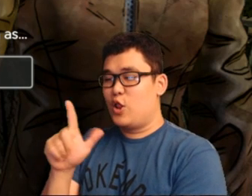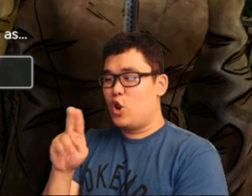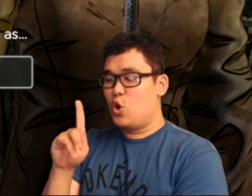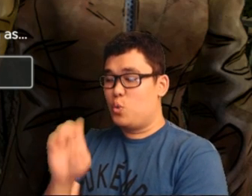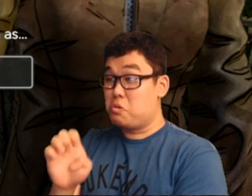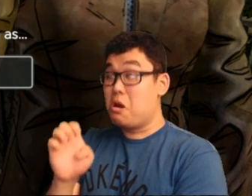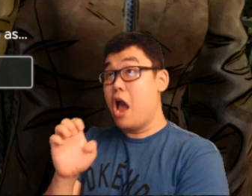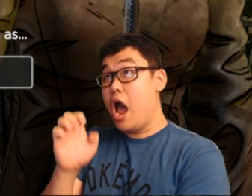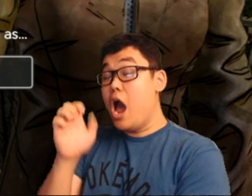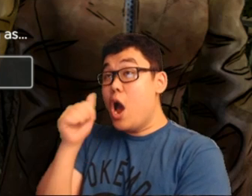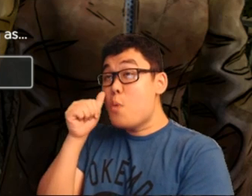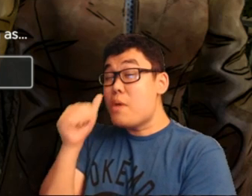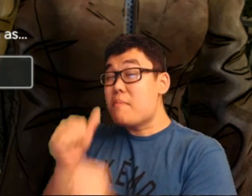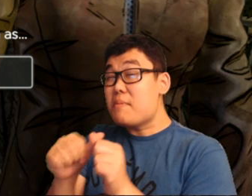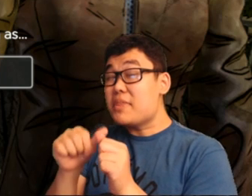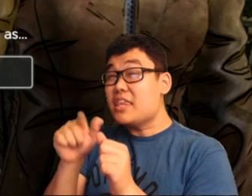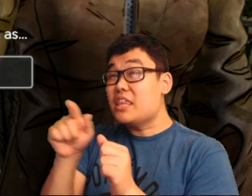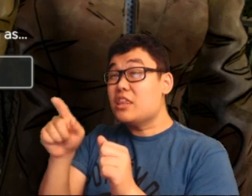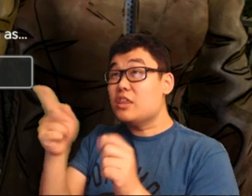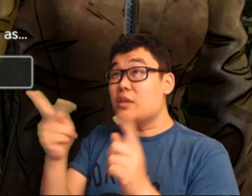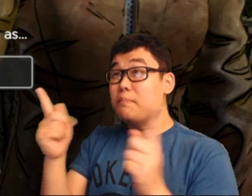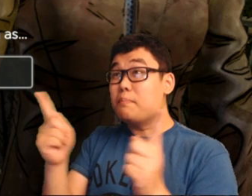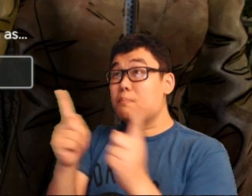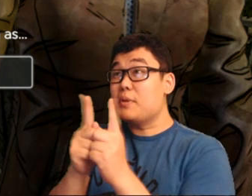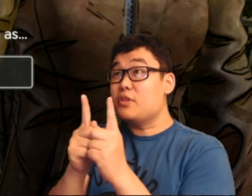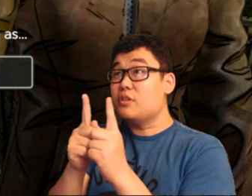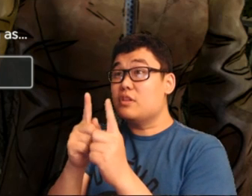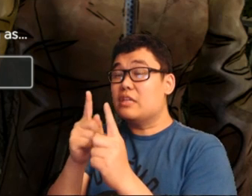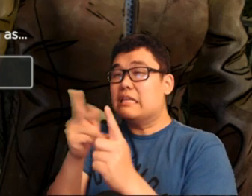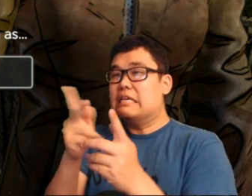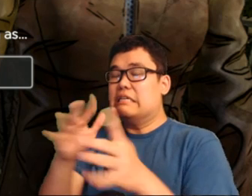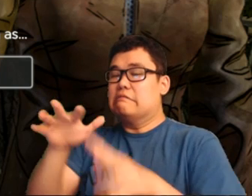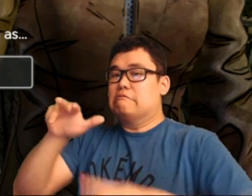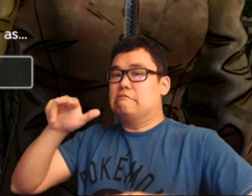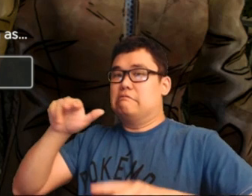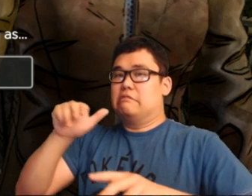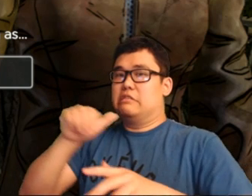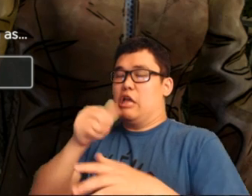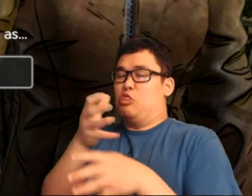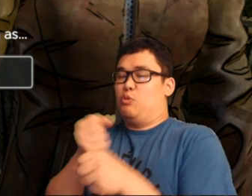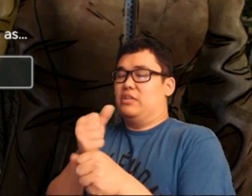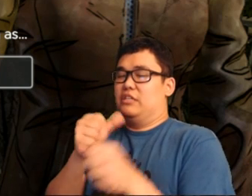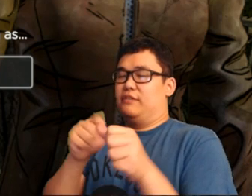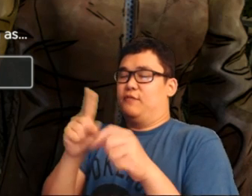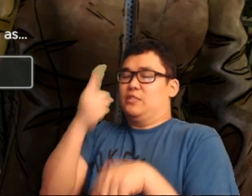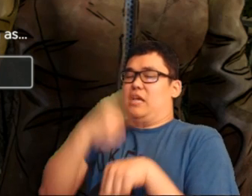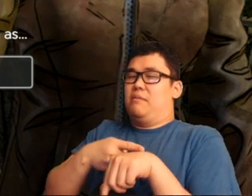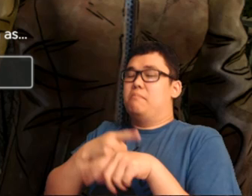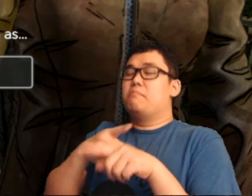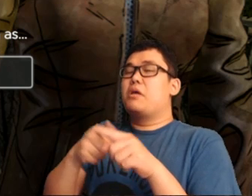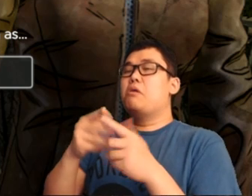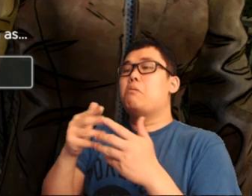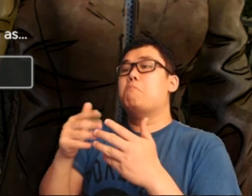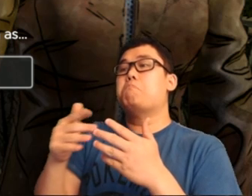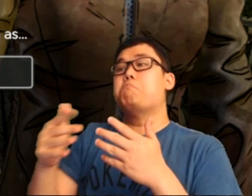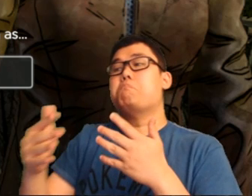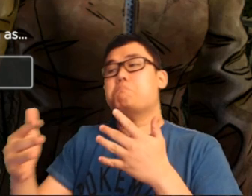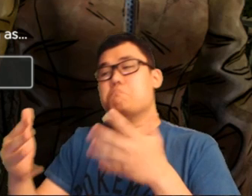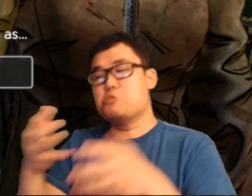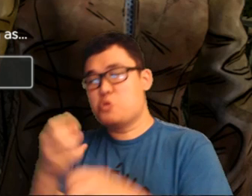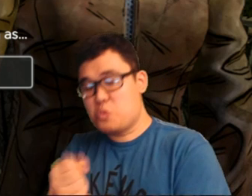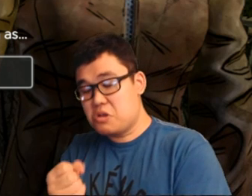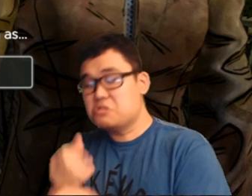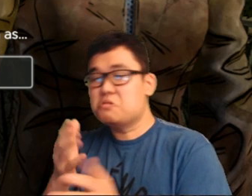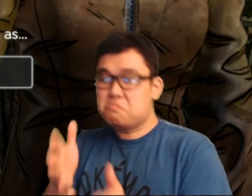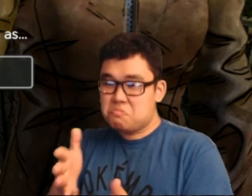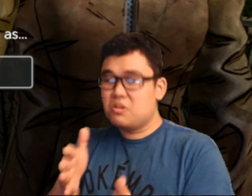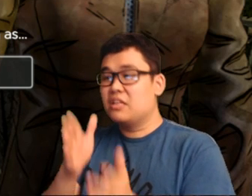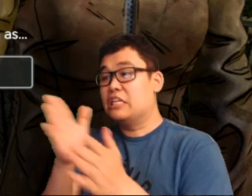Luke. I remember Clem met him and others along with him. At first, they didn't trust each other until they survived together for a while.